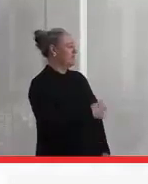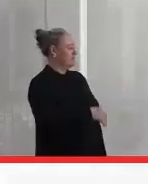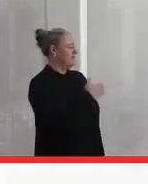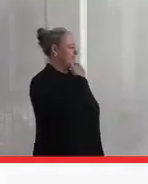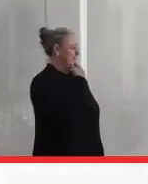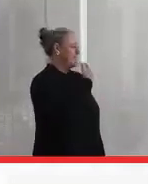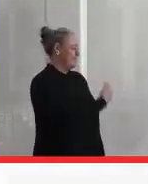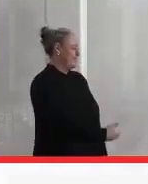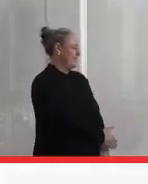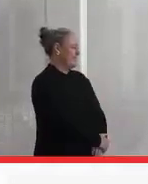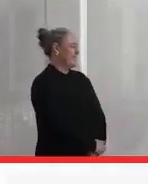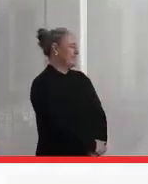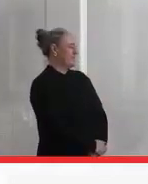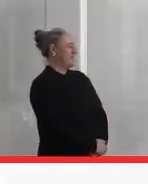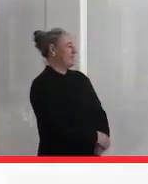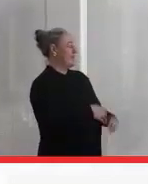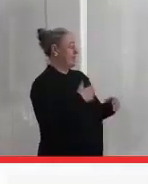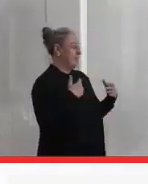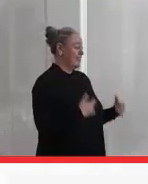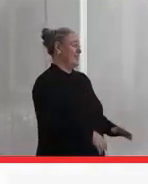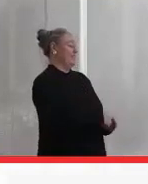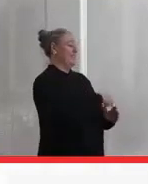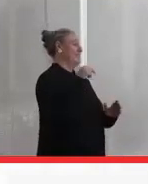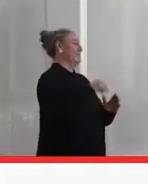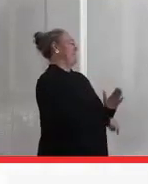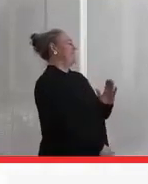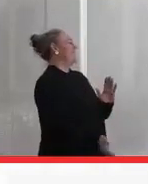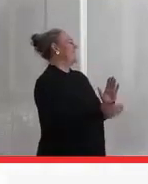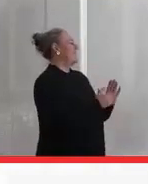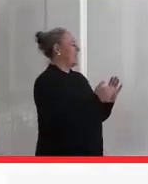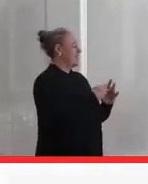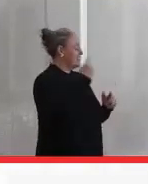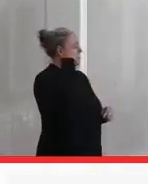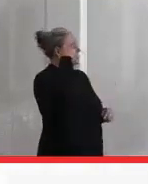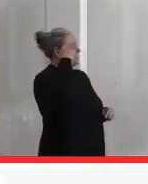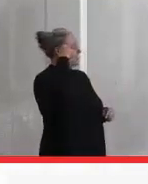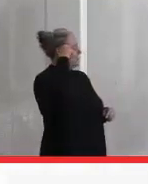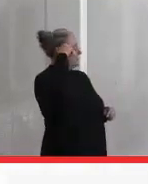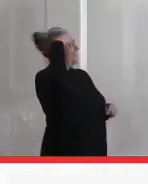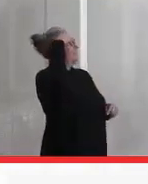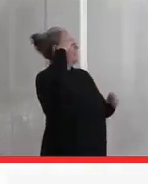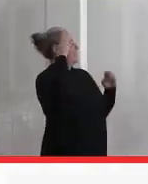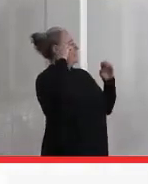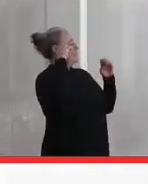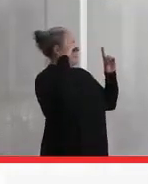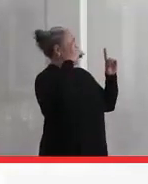Thank you. So much there again. I just check-marked in my head education. You talked about education.